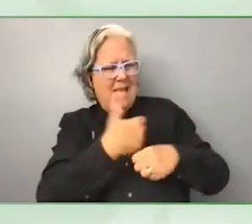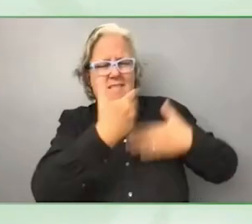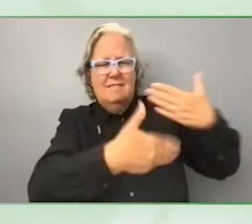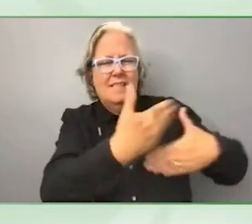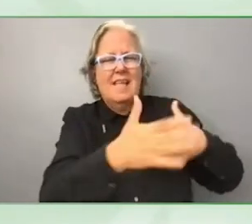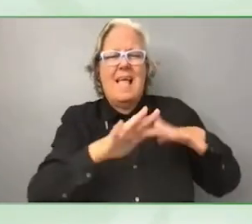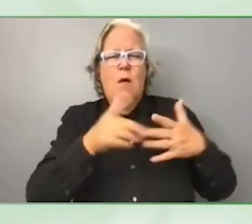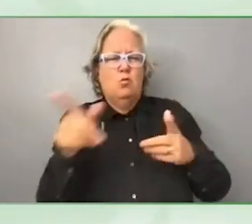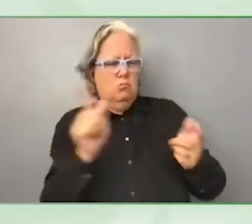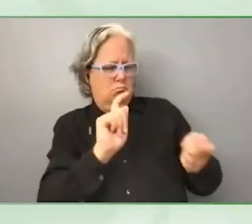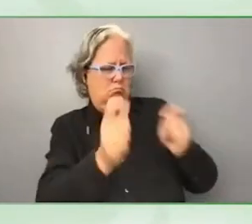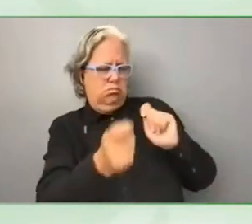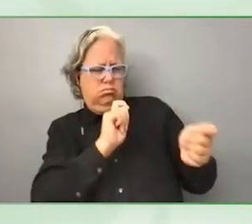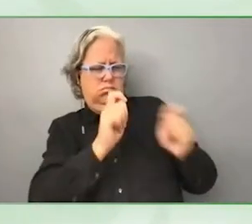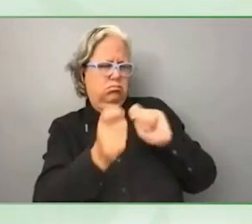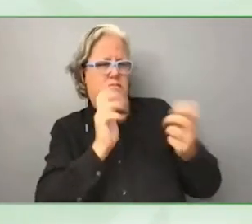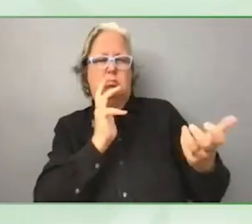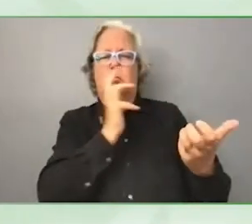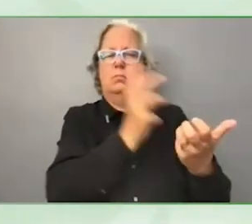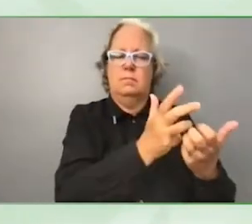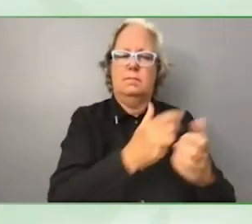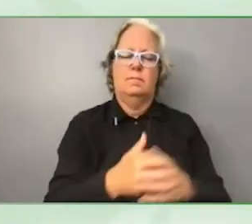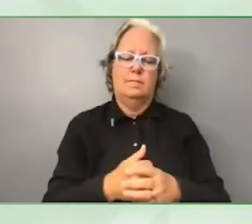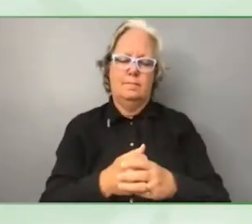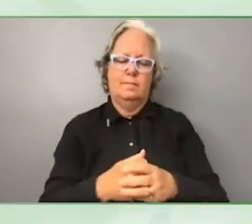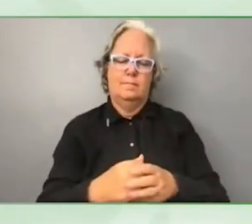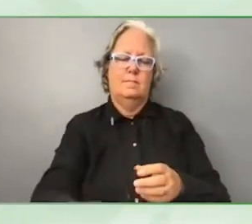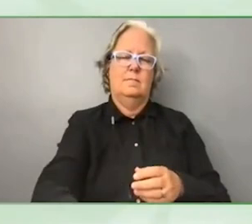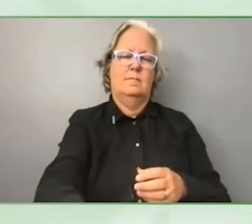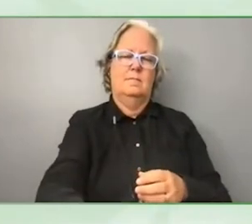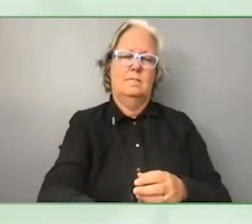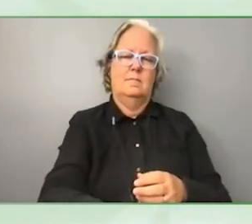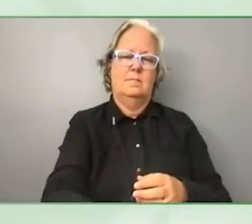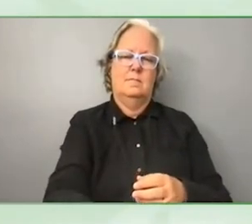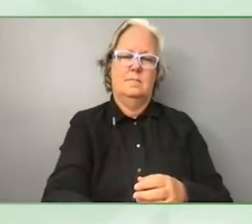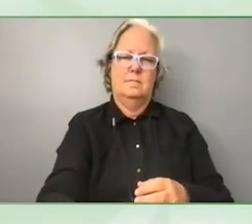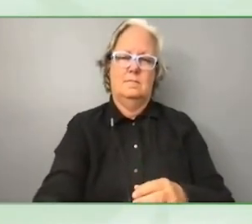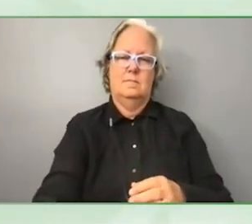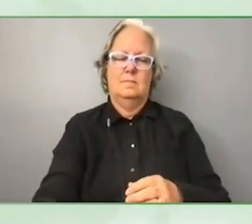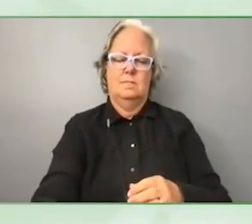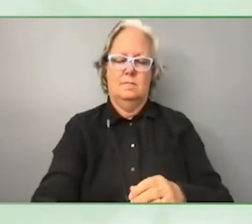Catherine lets hold that question, how do you meet countries where they are then we will get Marcy.